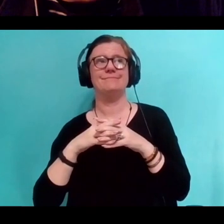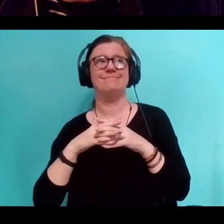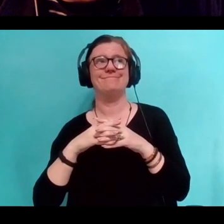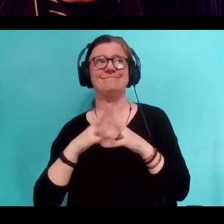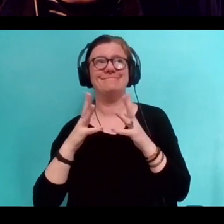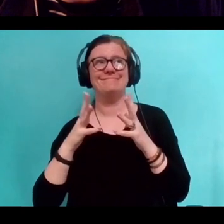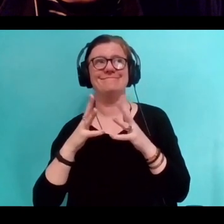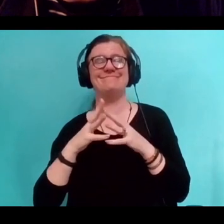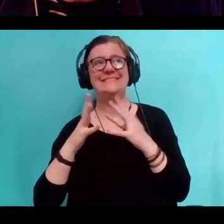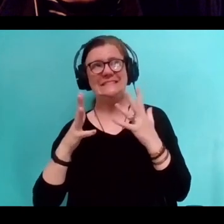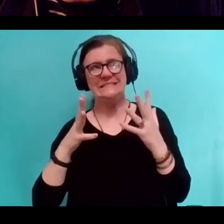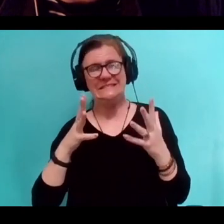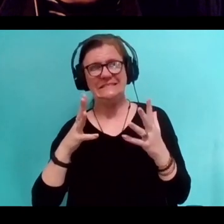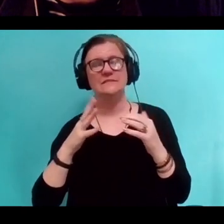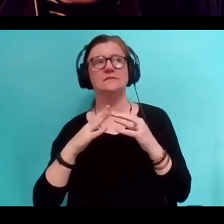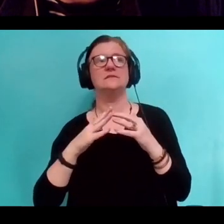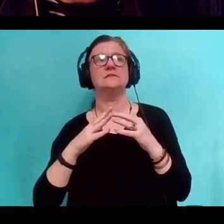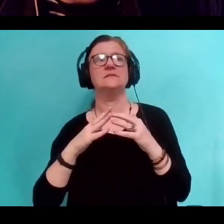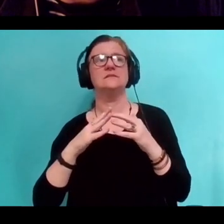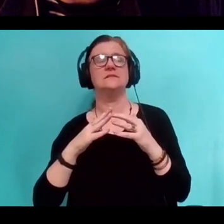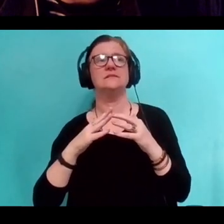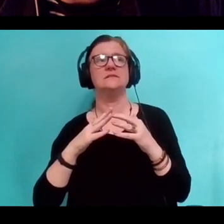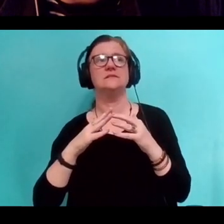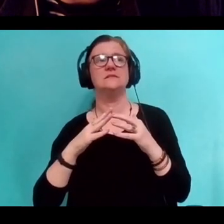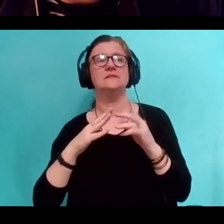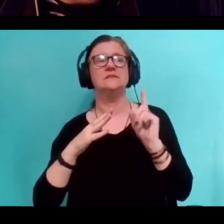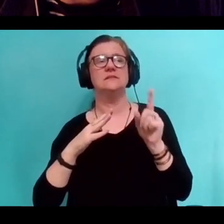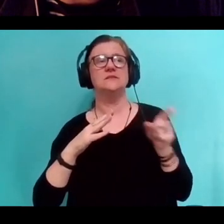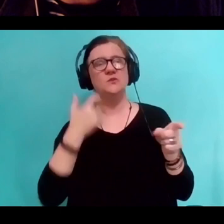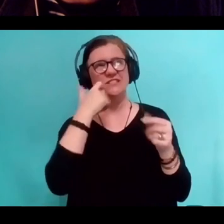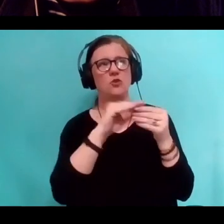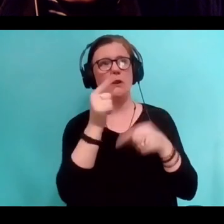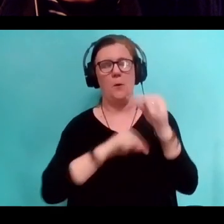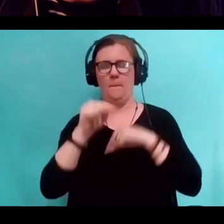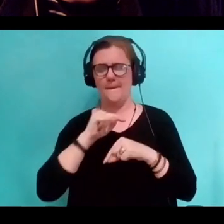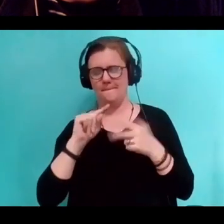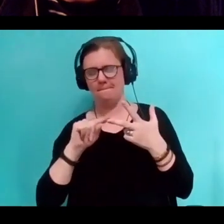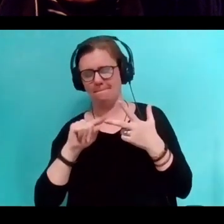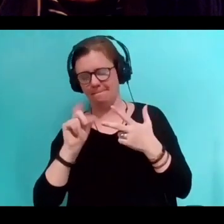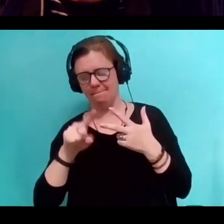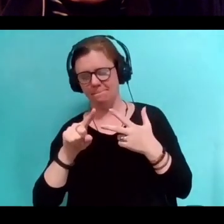Which brings me back to something I was thinking of when you were talking just now, Is a portrait,